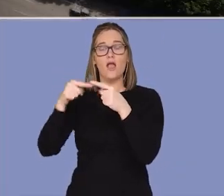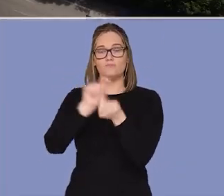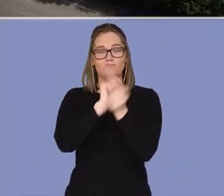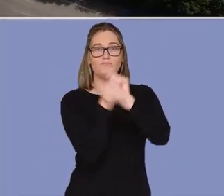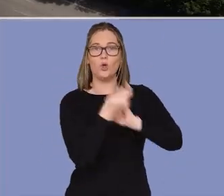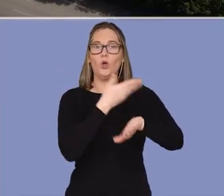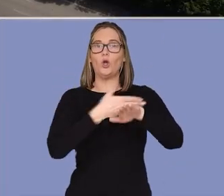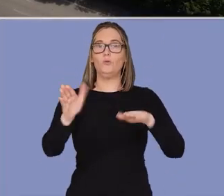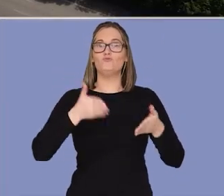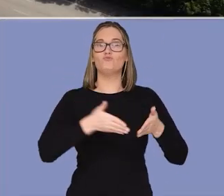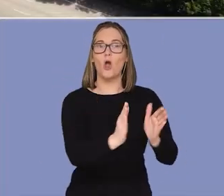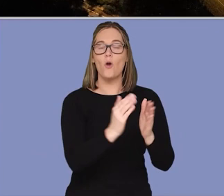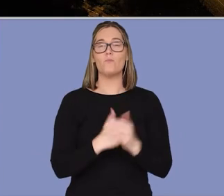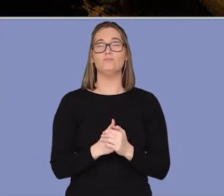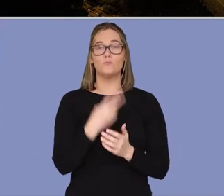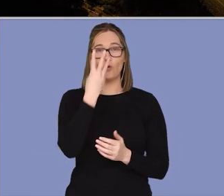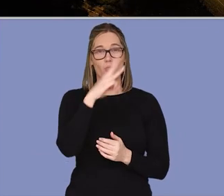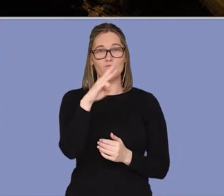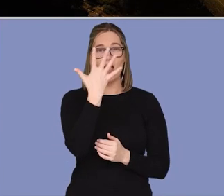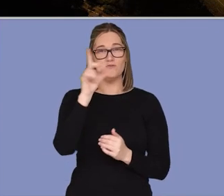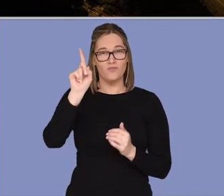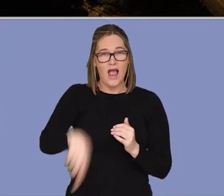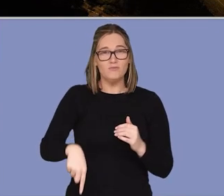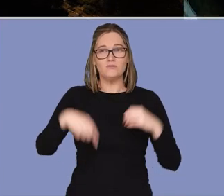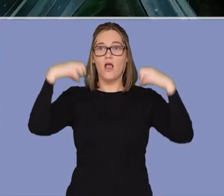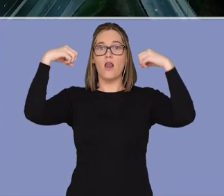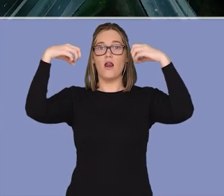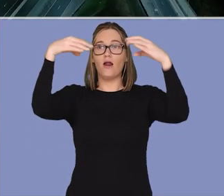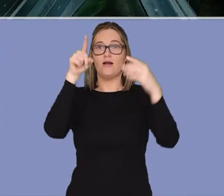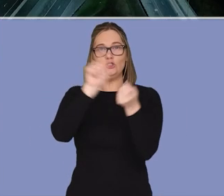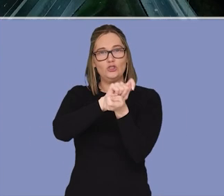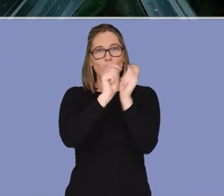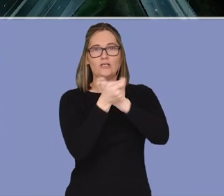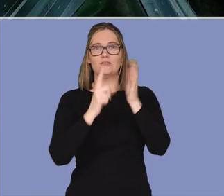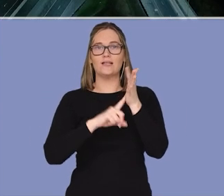using them to build our roads. We're switching more than 35,000 streetlights to smart LED